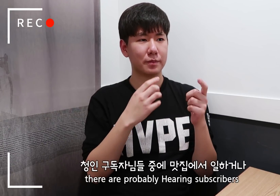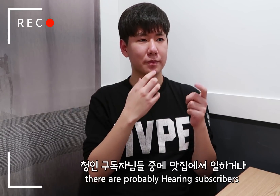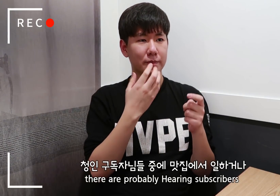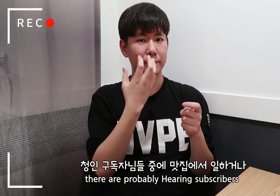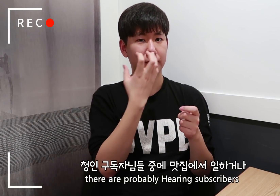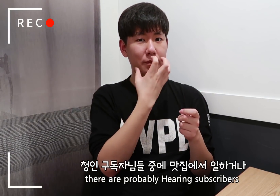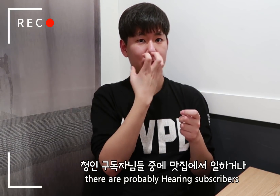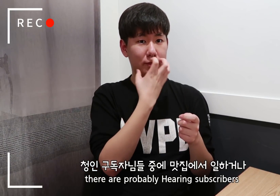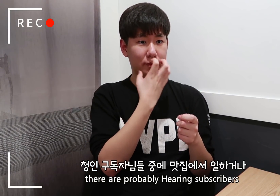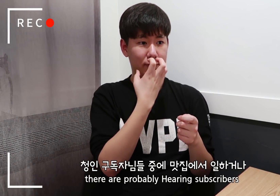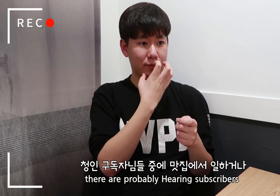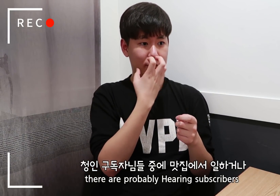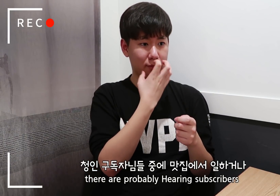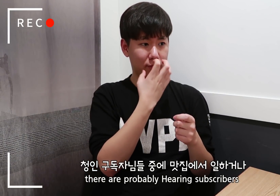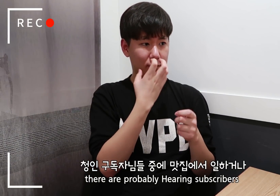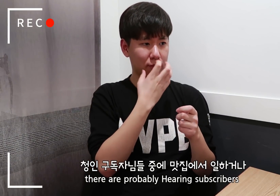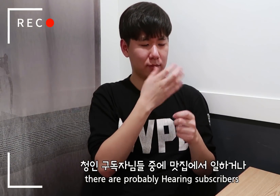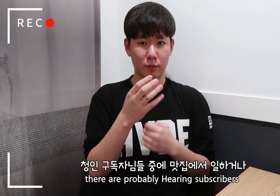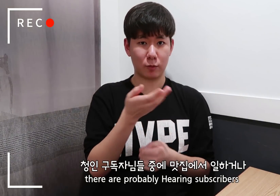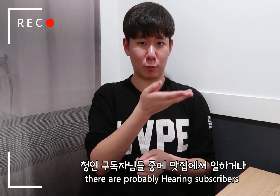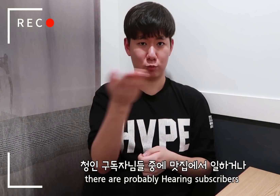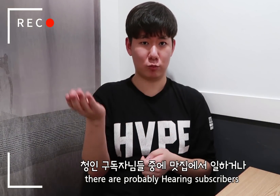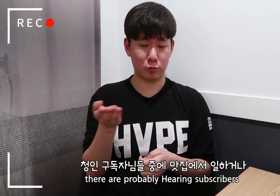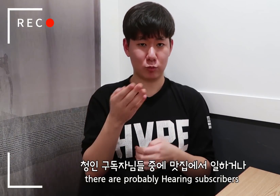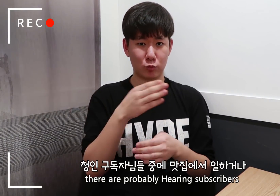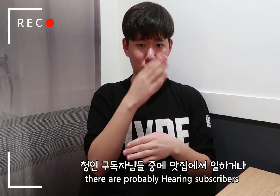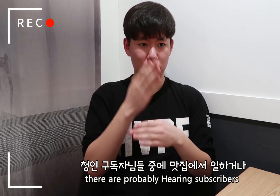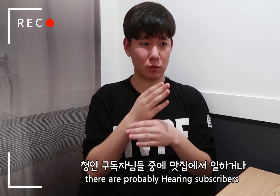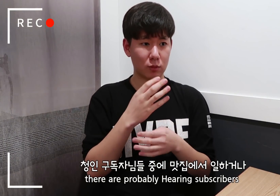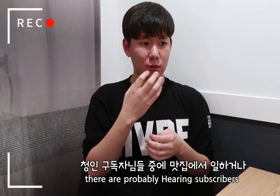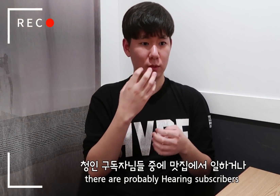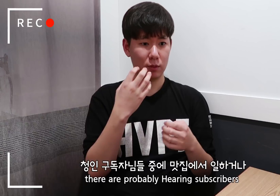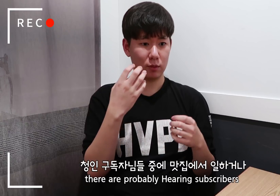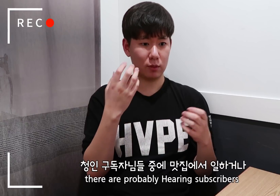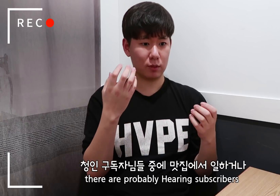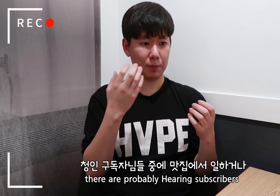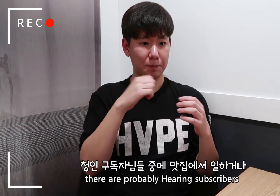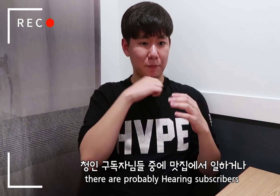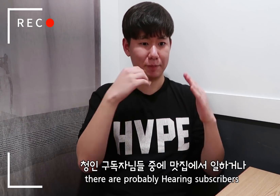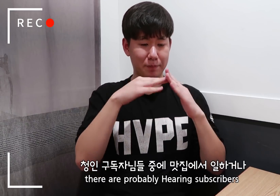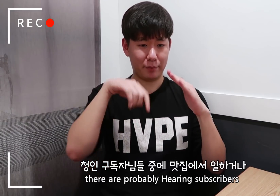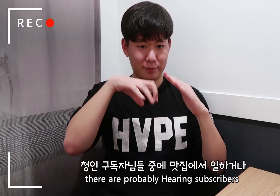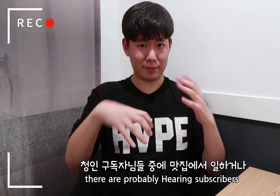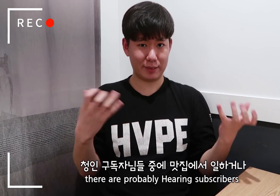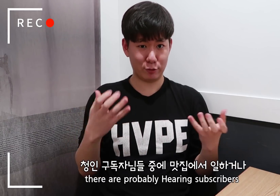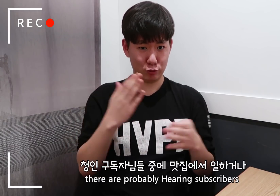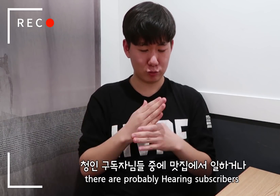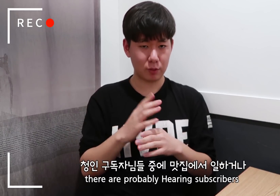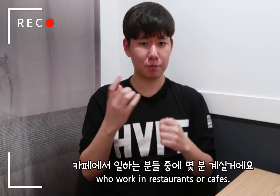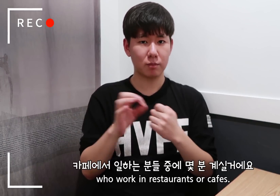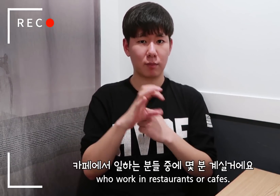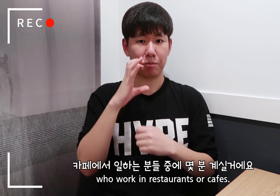there are probably Hearing subscribers